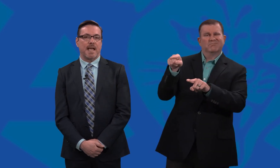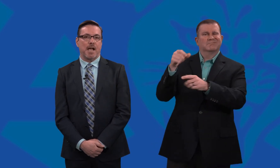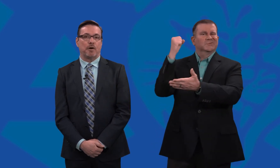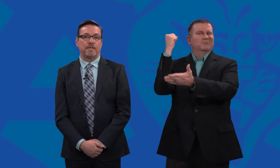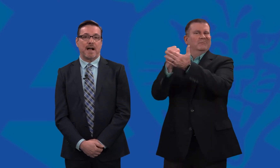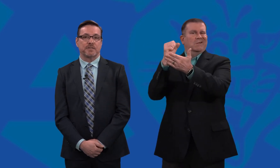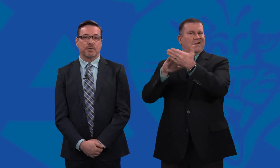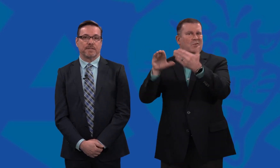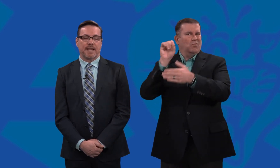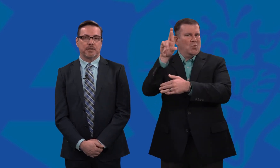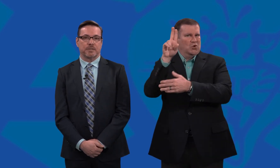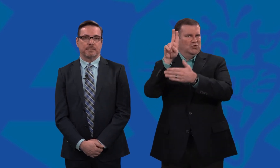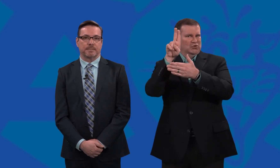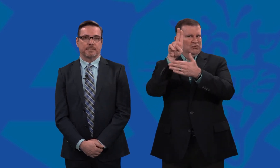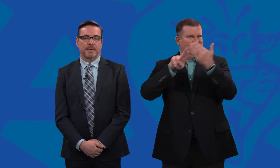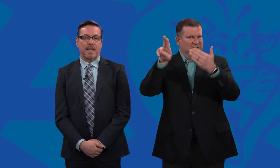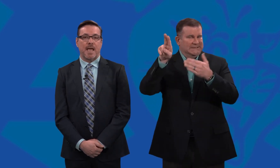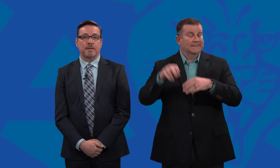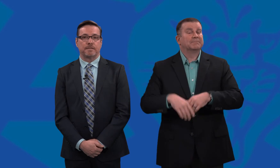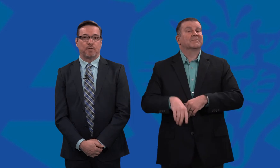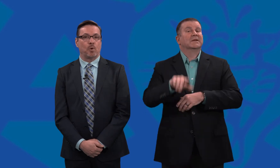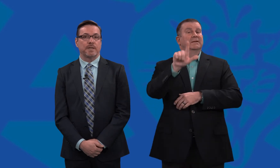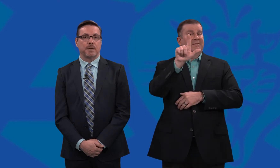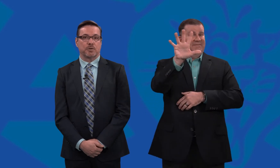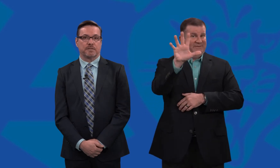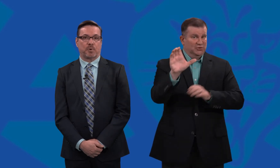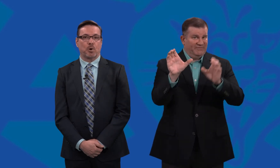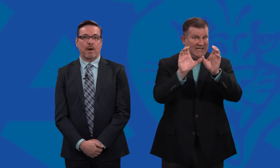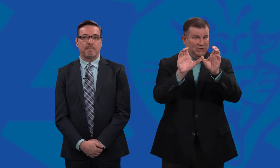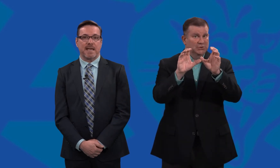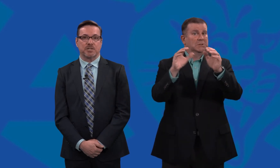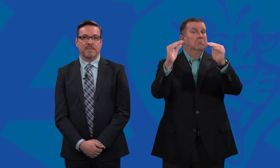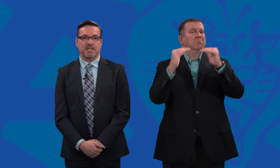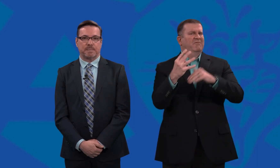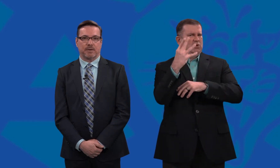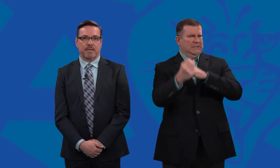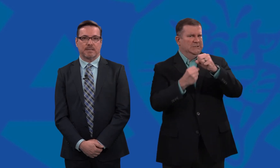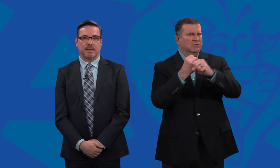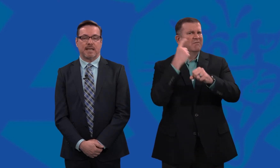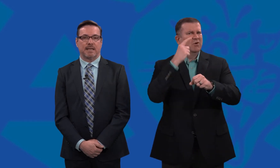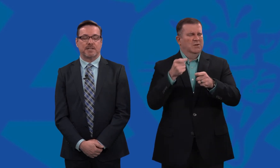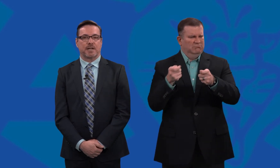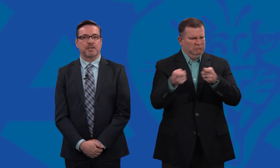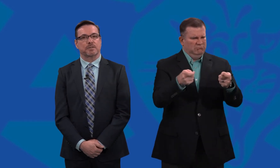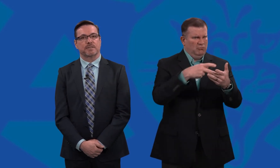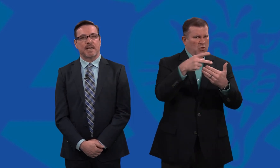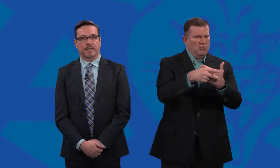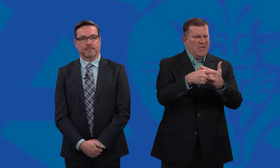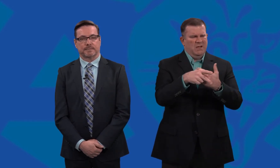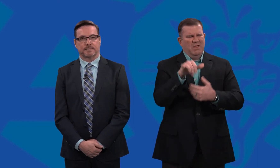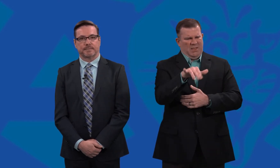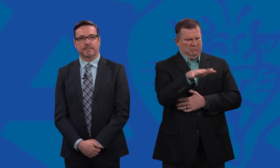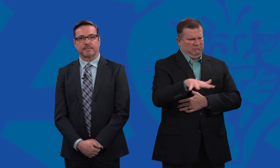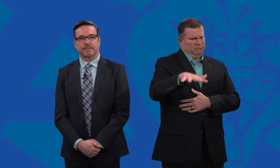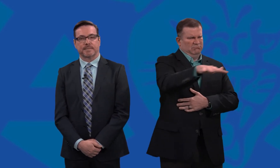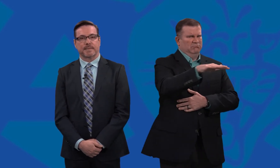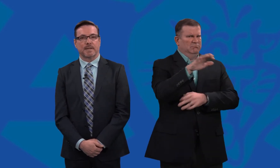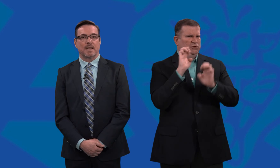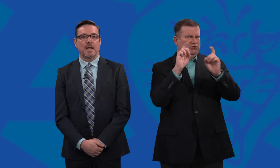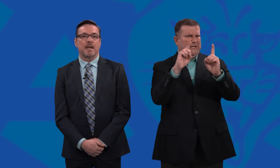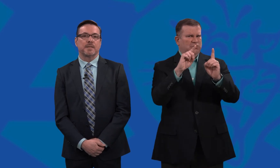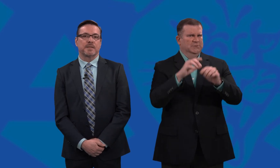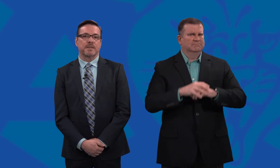L-5 certification, and four years of program management experience in an educational setting.